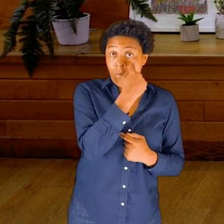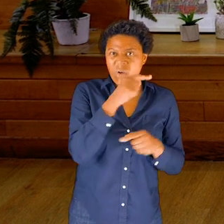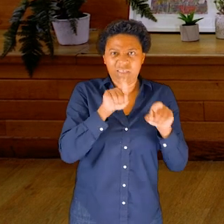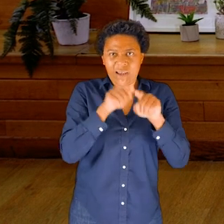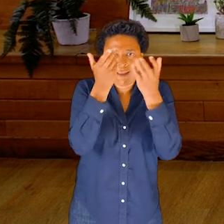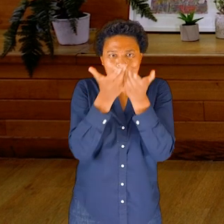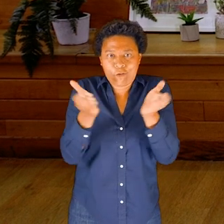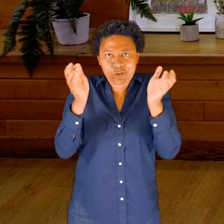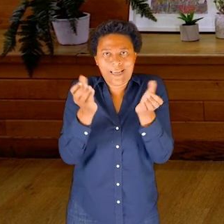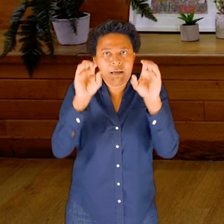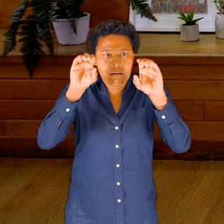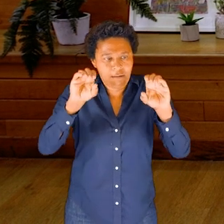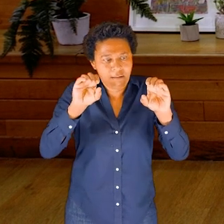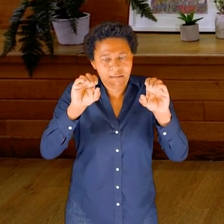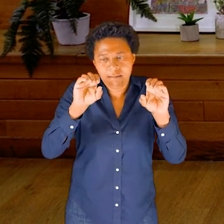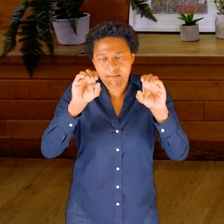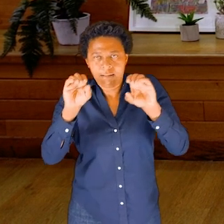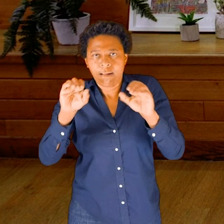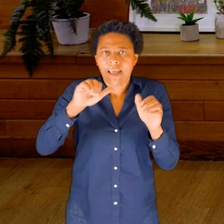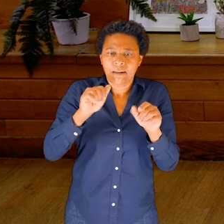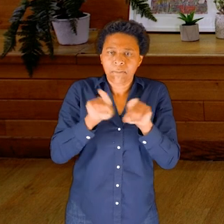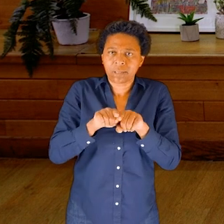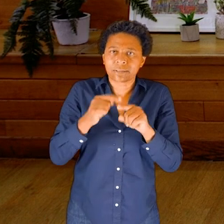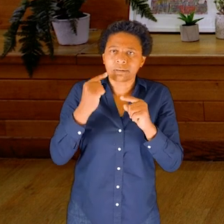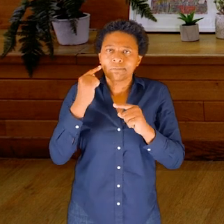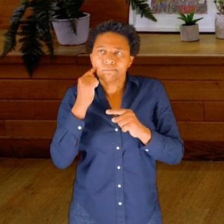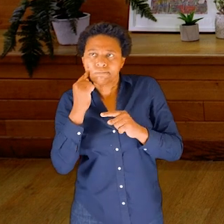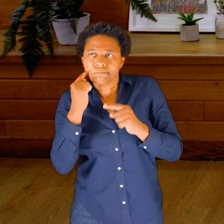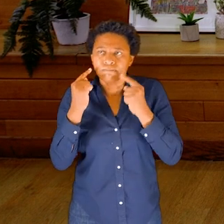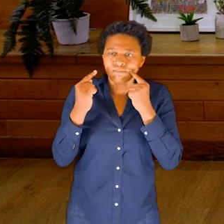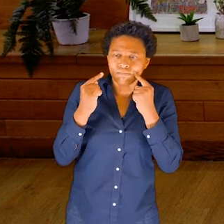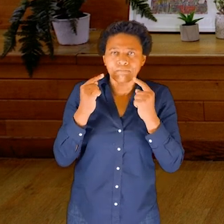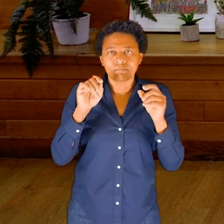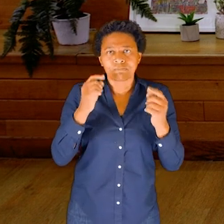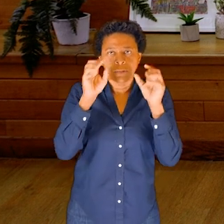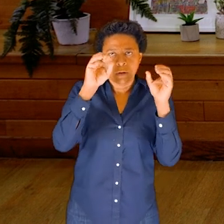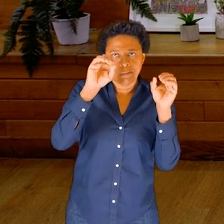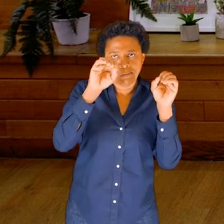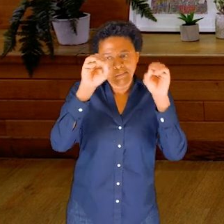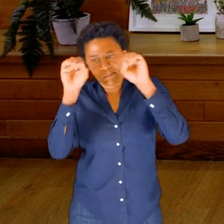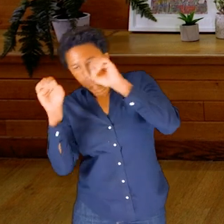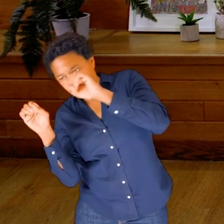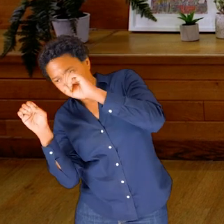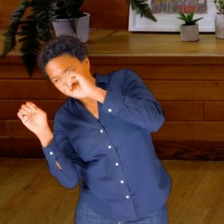of the mouth, all shifting from side to side, shifting the fluids in.